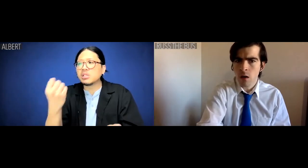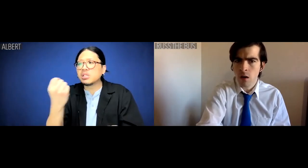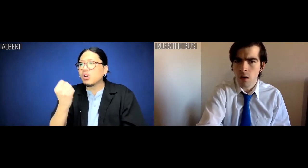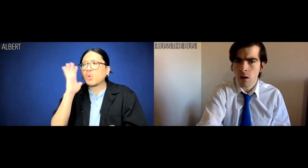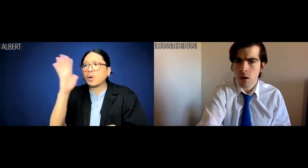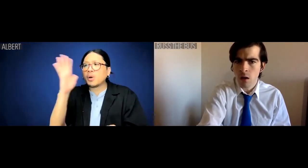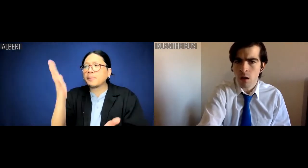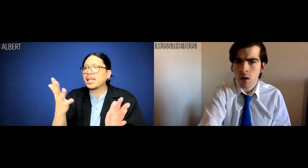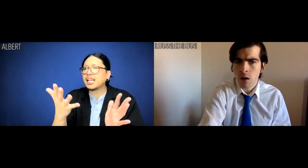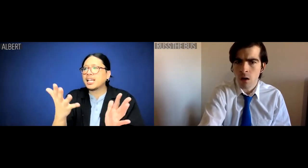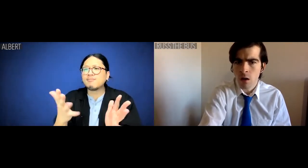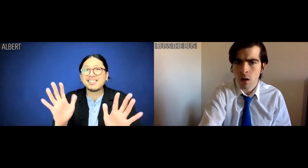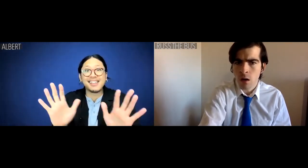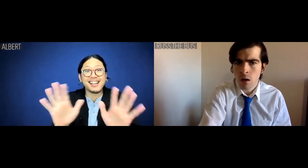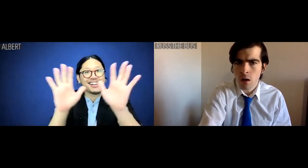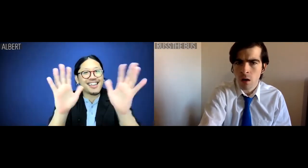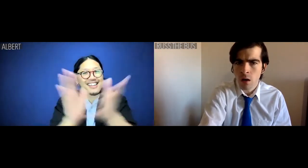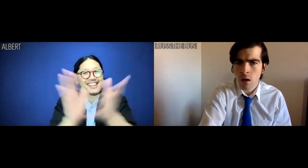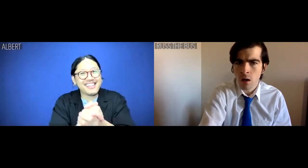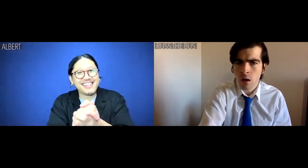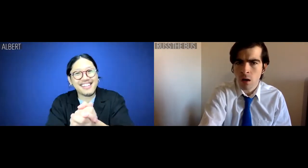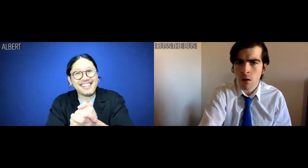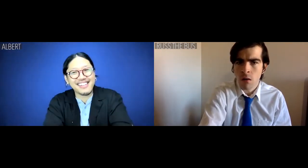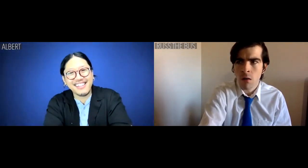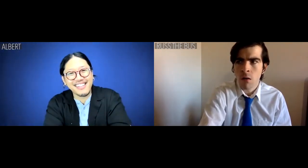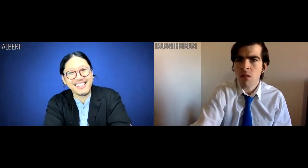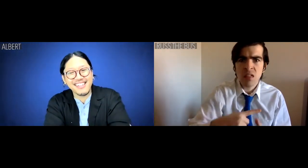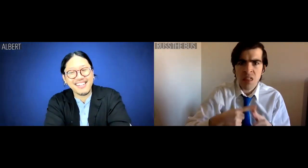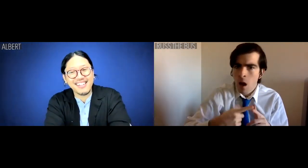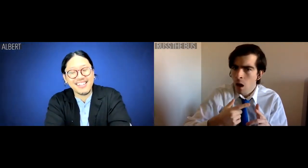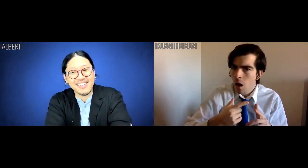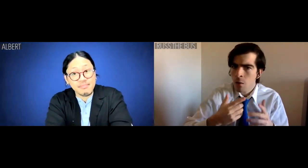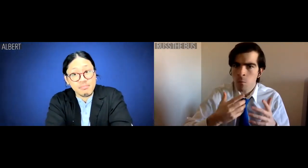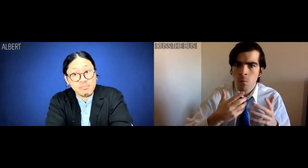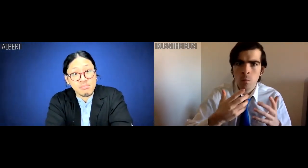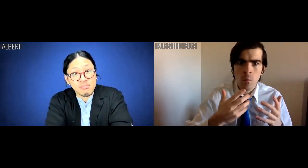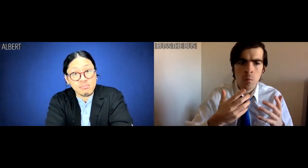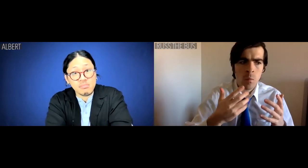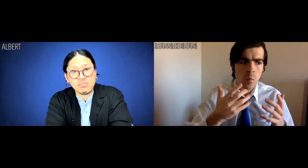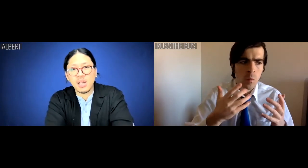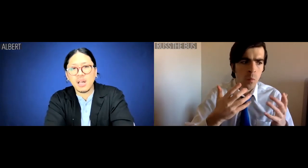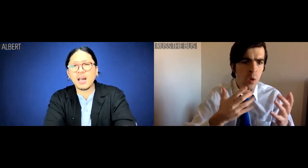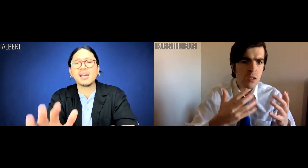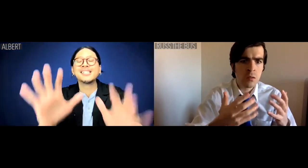Albert: Saturday would be... Sunday. Russ the Bus: Then what's --